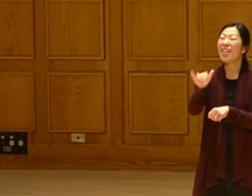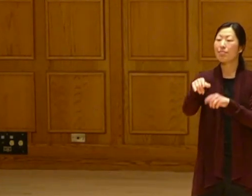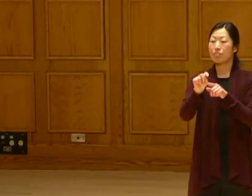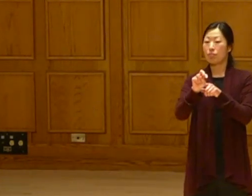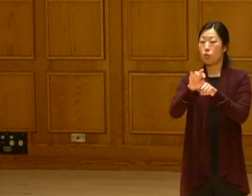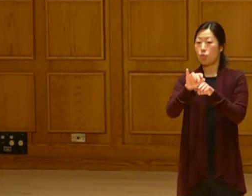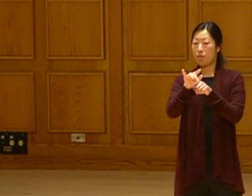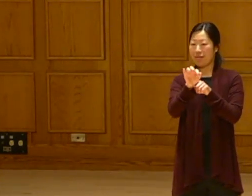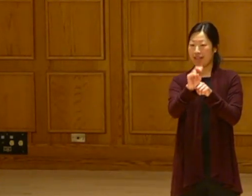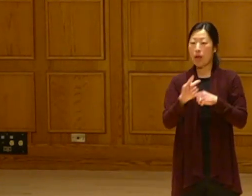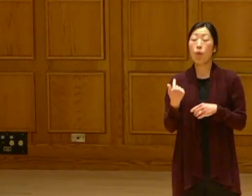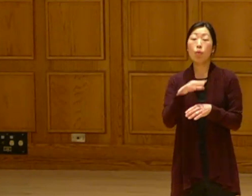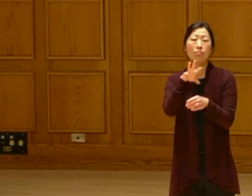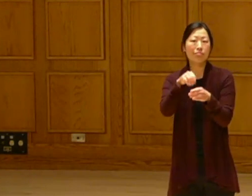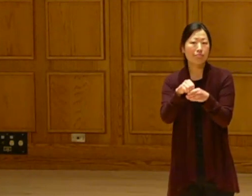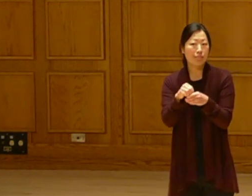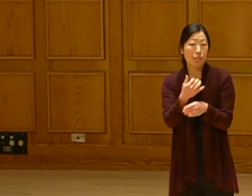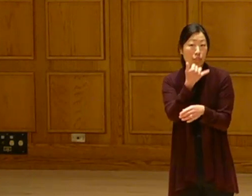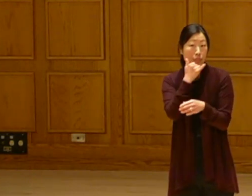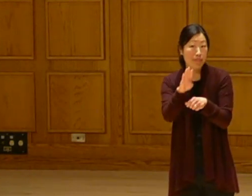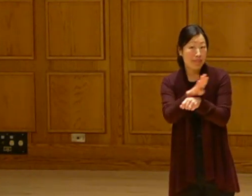That's a trillion-dollar business. We're in the wrong business people.